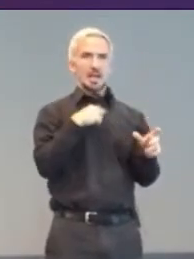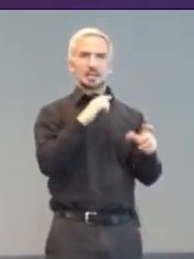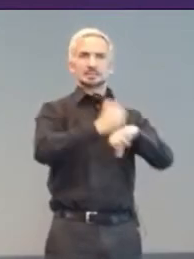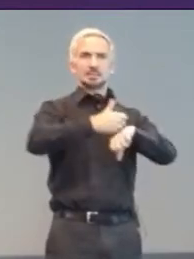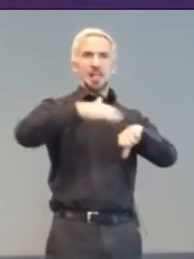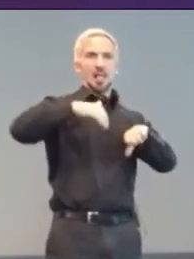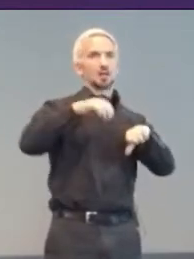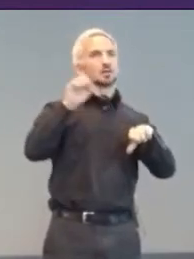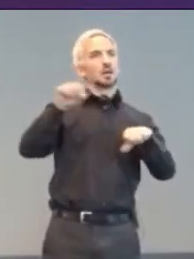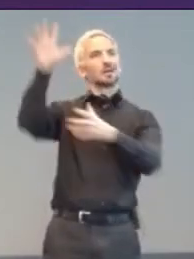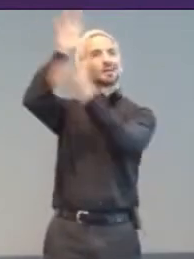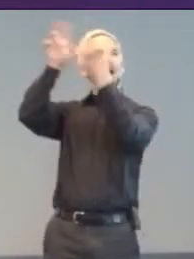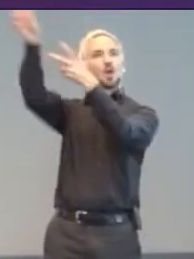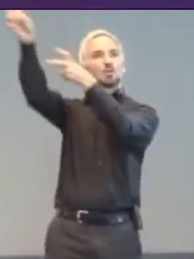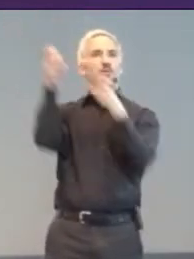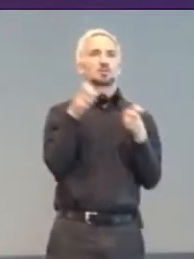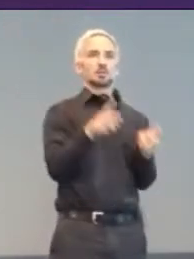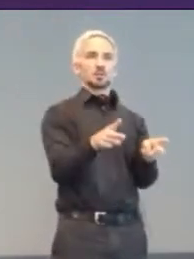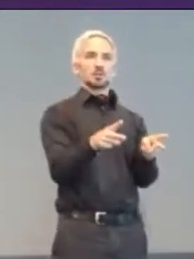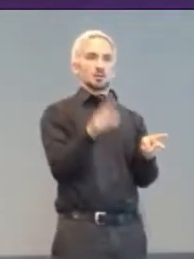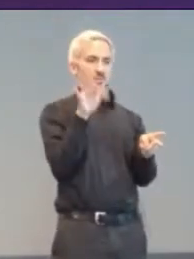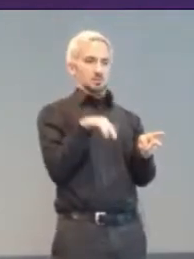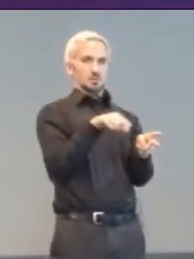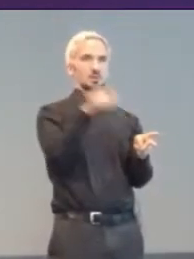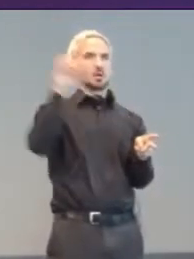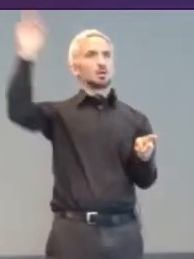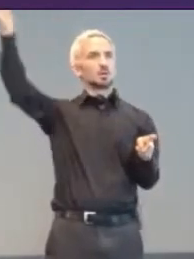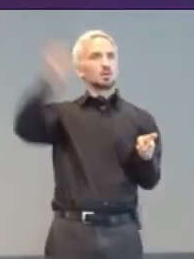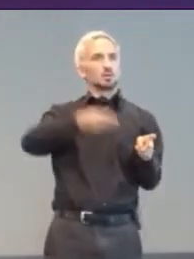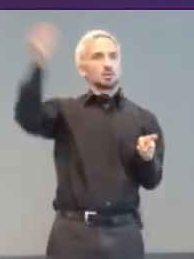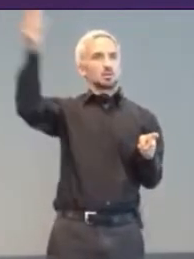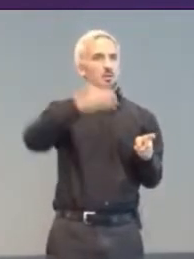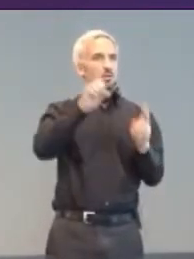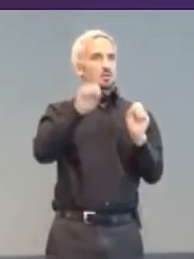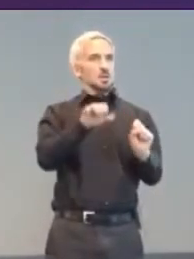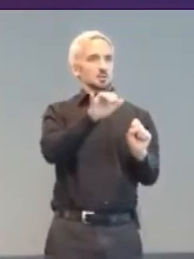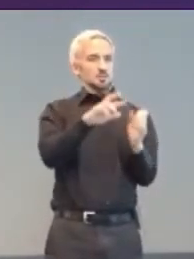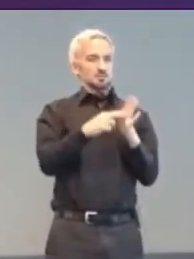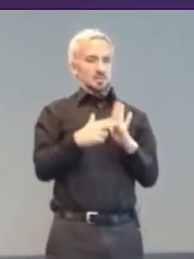it would automatically adapt to fit around the accessibility needs of the individual.